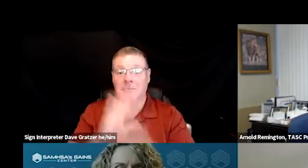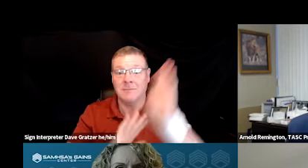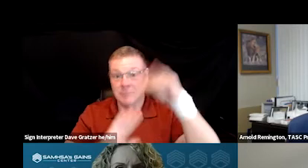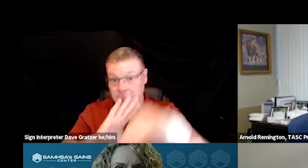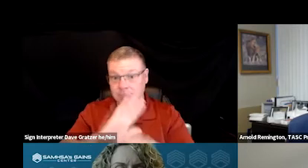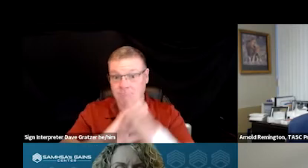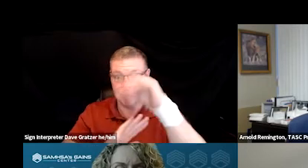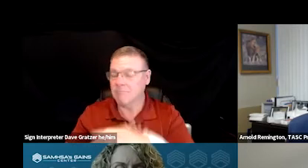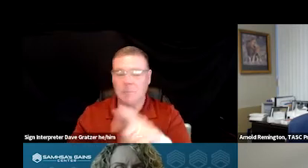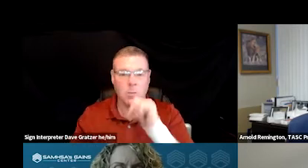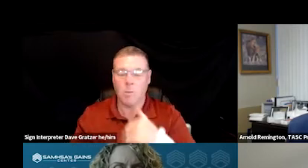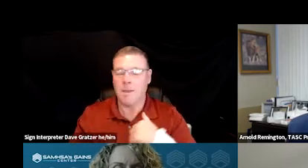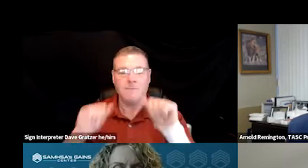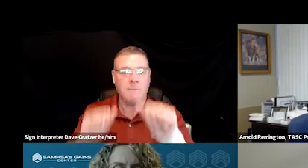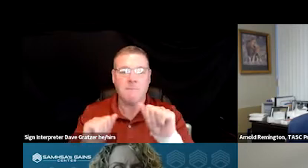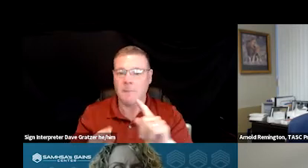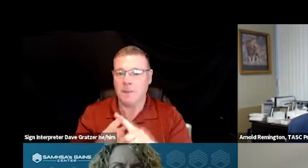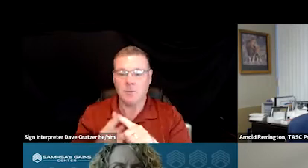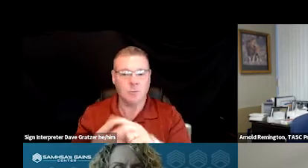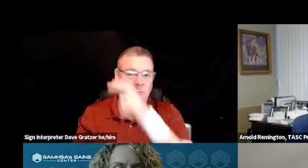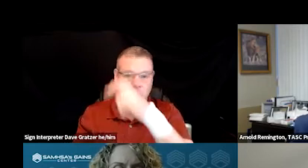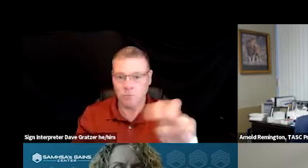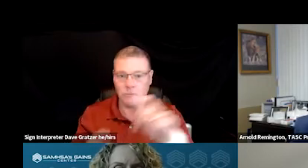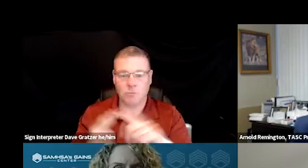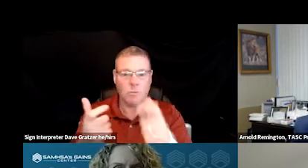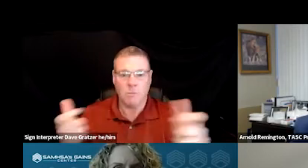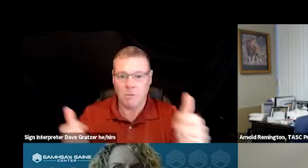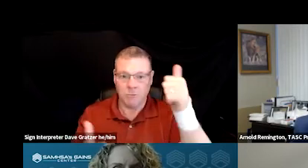you don't have the capacity to roll over to a larger network essentially.